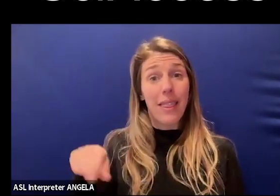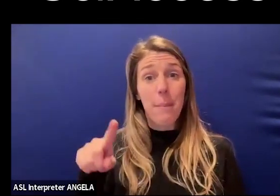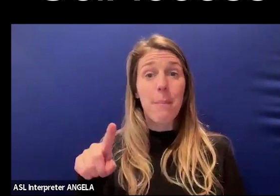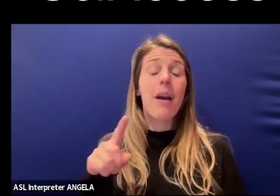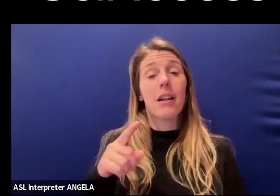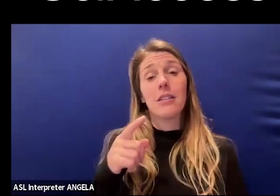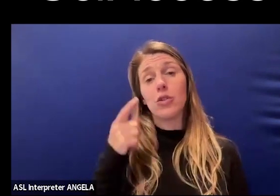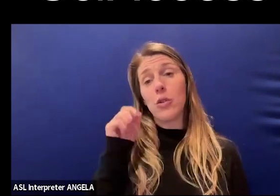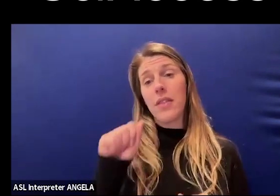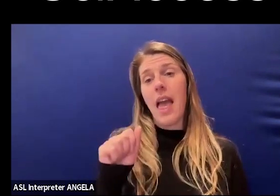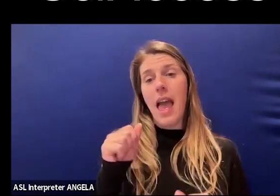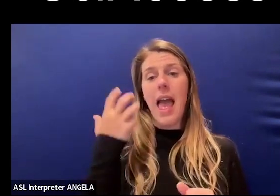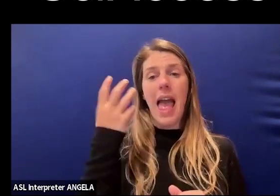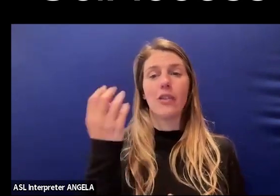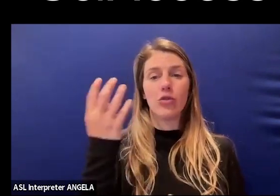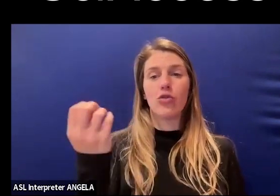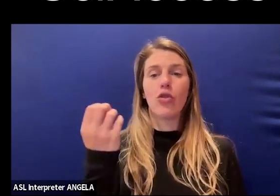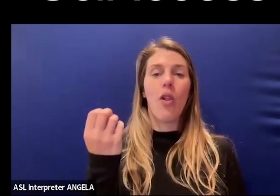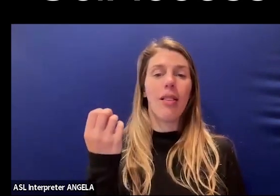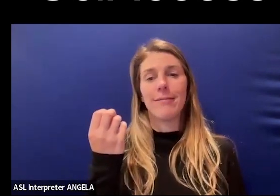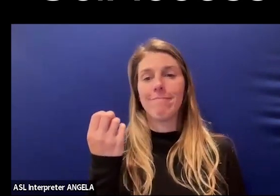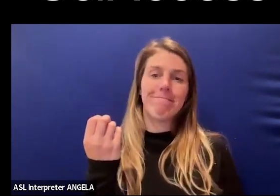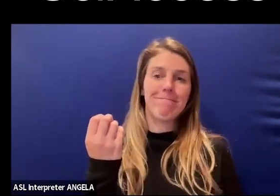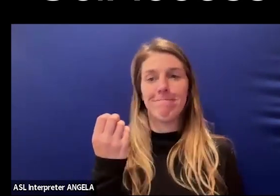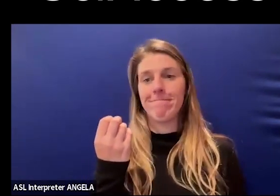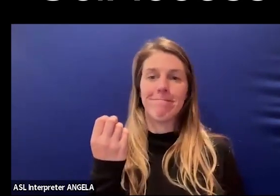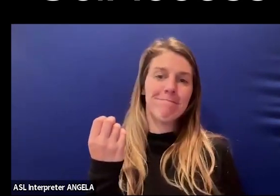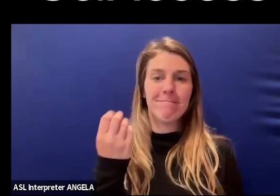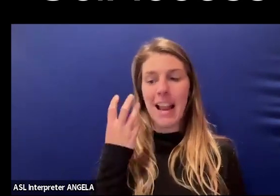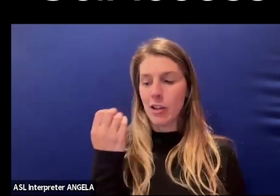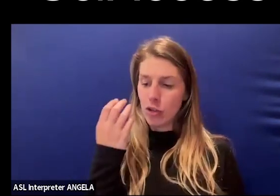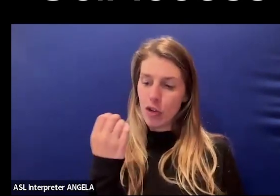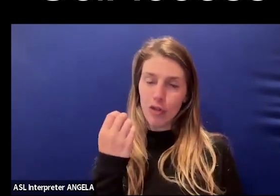just to be that external pressure